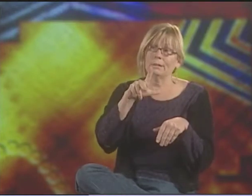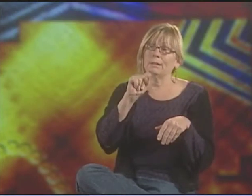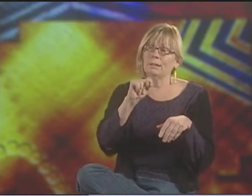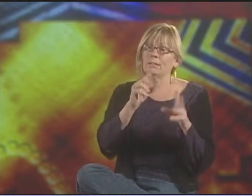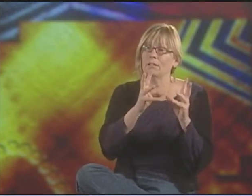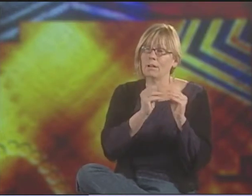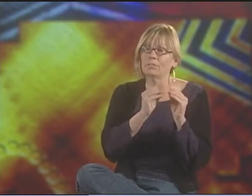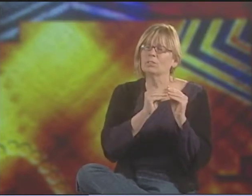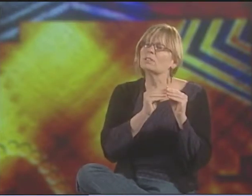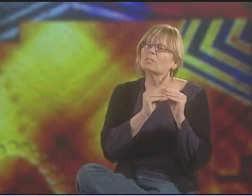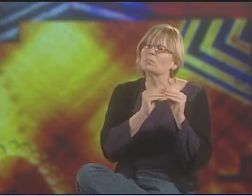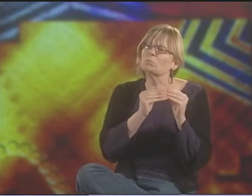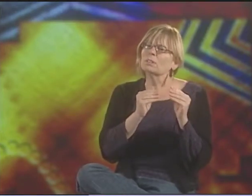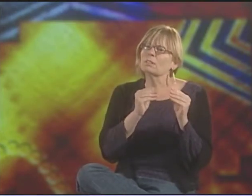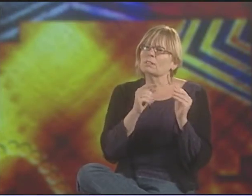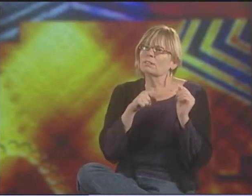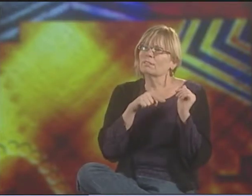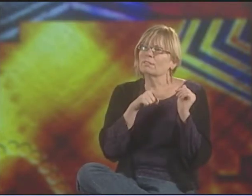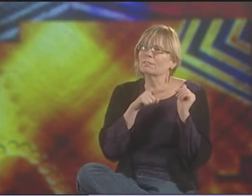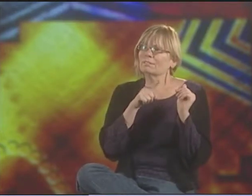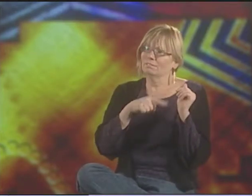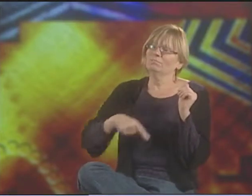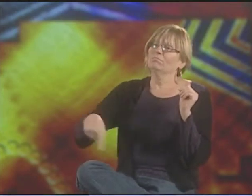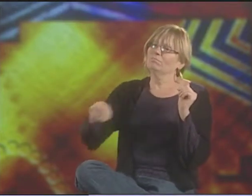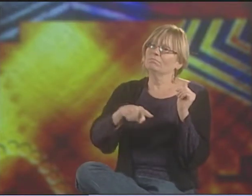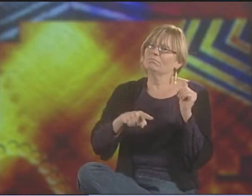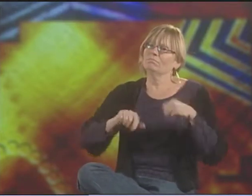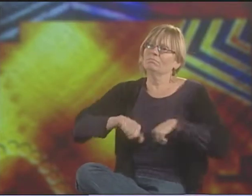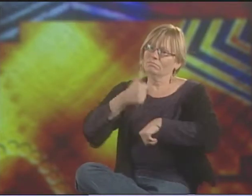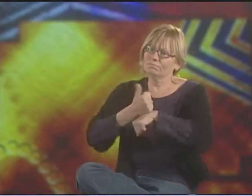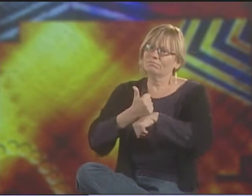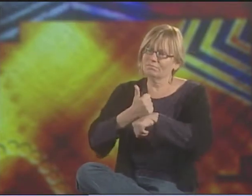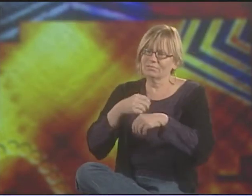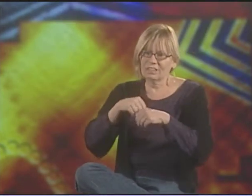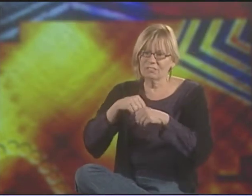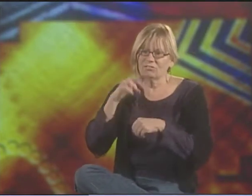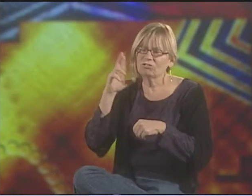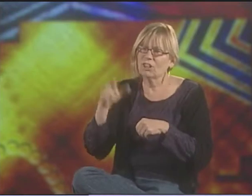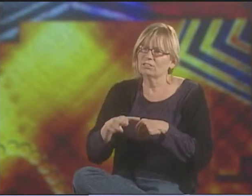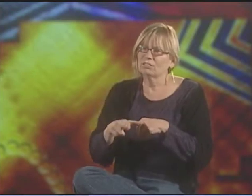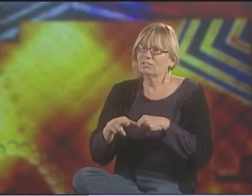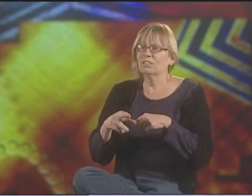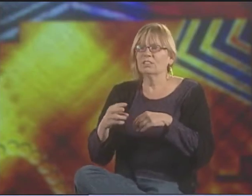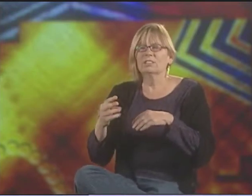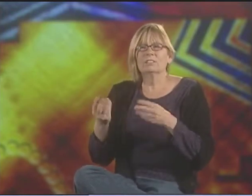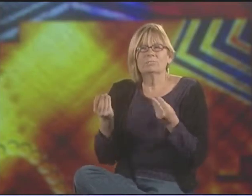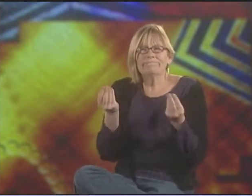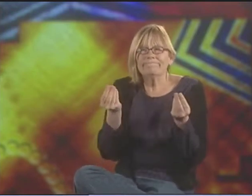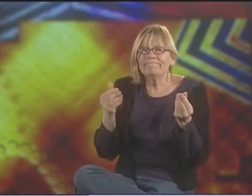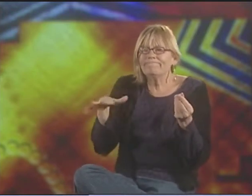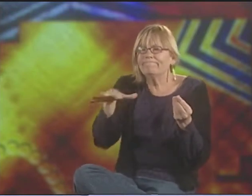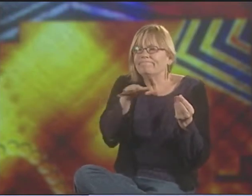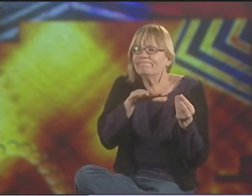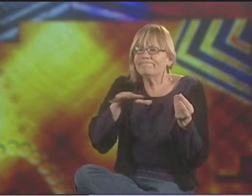WE HAD THE NATIONAL AMERICAN SIGN LANGUAGE LITERATURE CONFERENCE. SO THAT ALL CAME TO FRUITION HERE IN ROCHESTER.